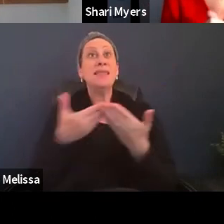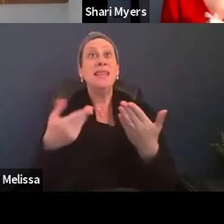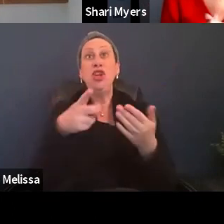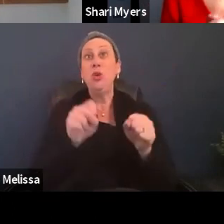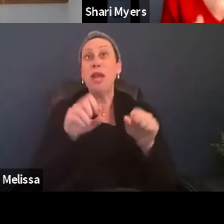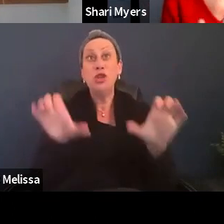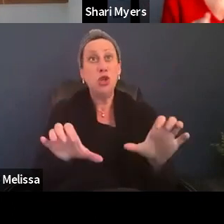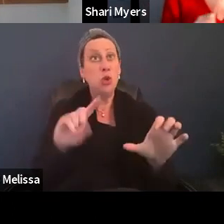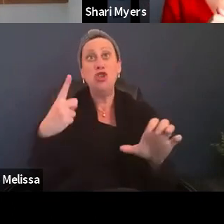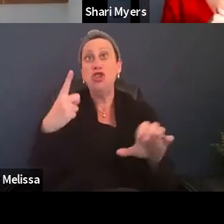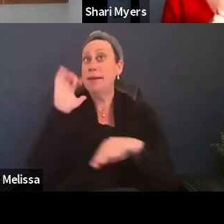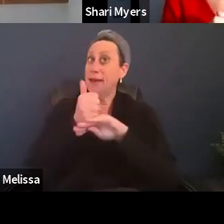Just make that list and then follow it